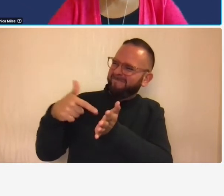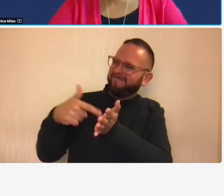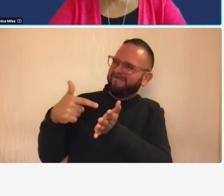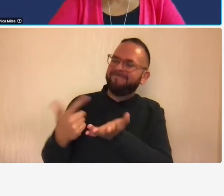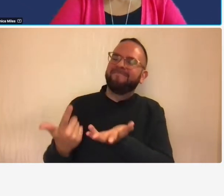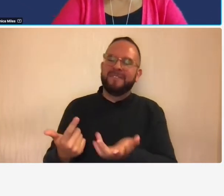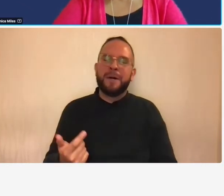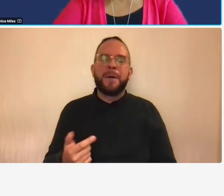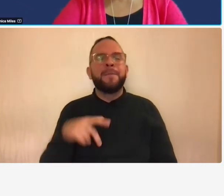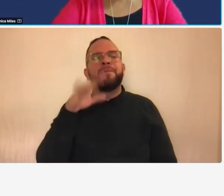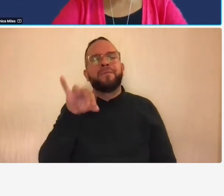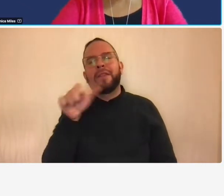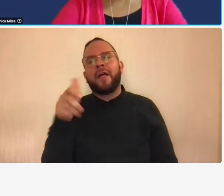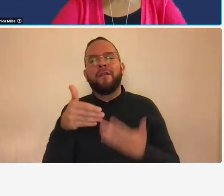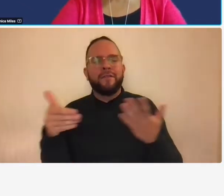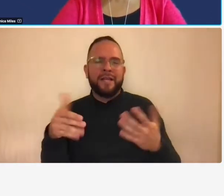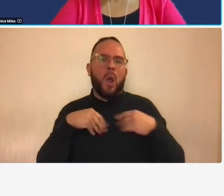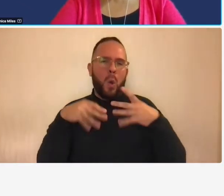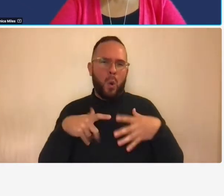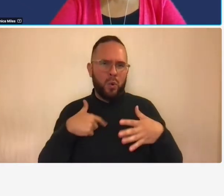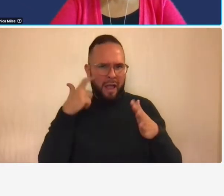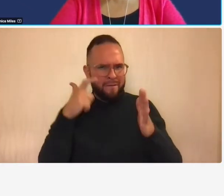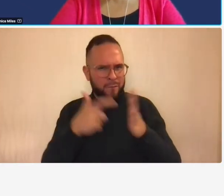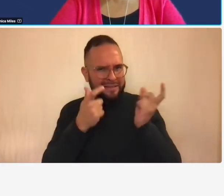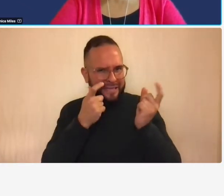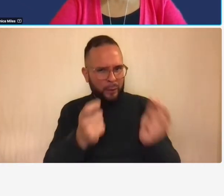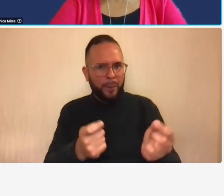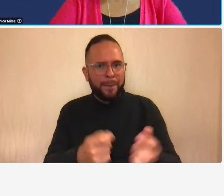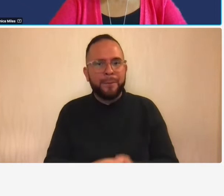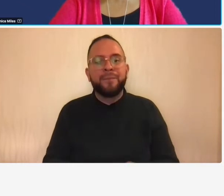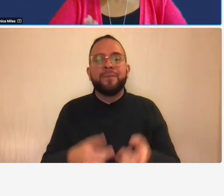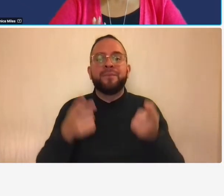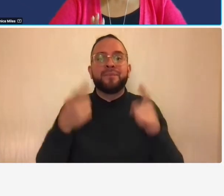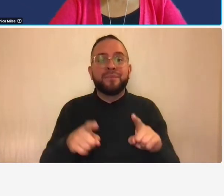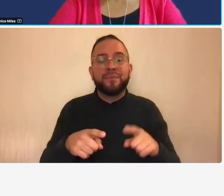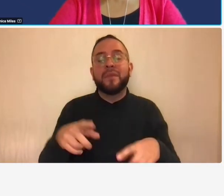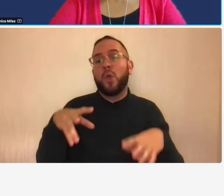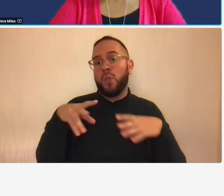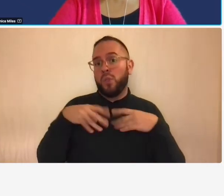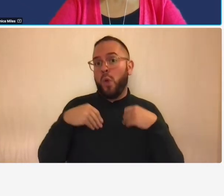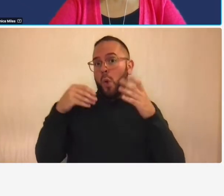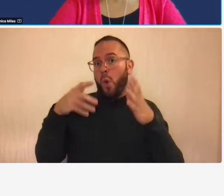another thing that owners do okay so owners of companies first of all total time accounting